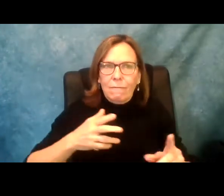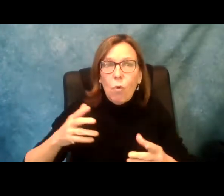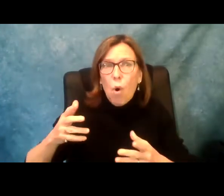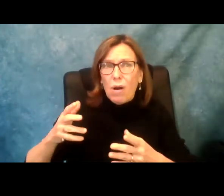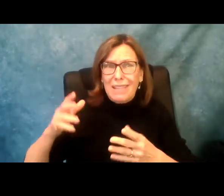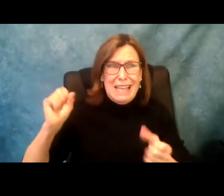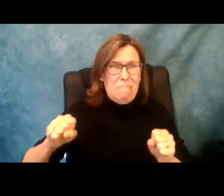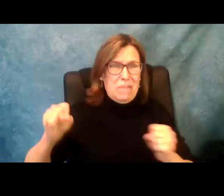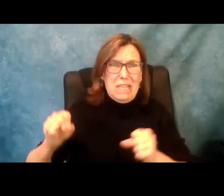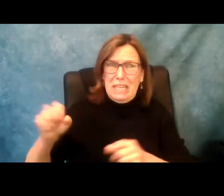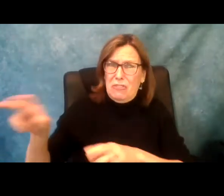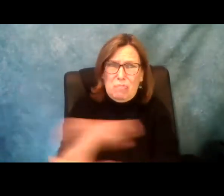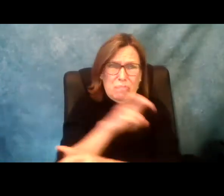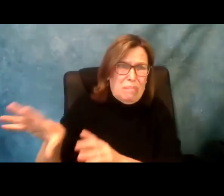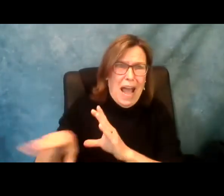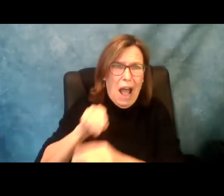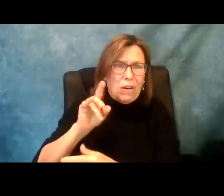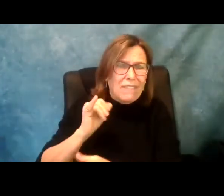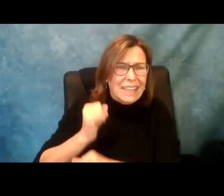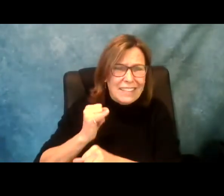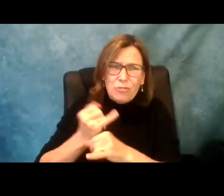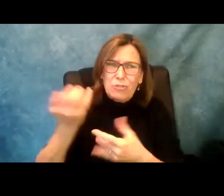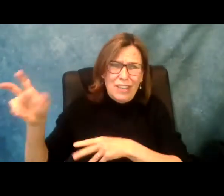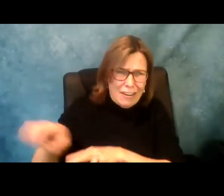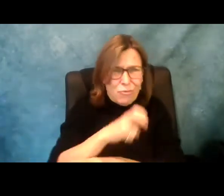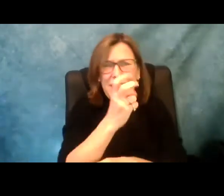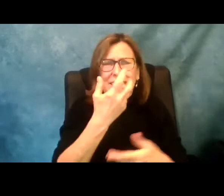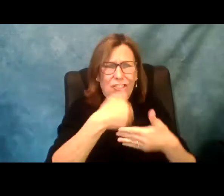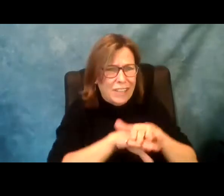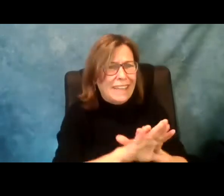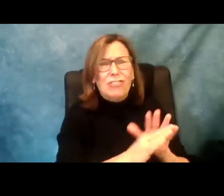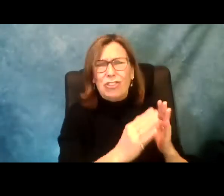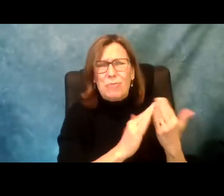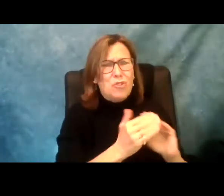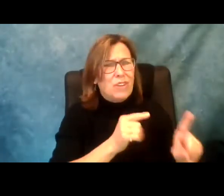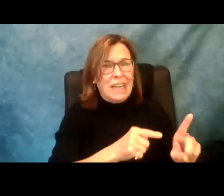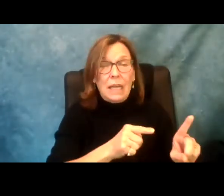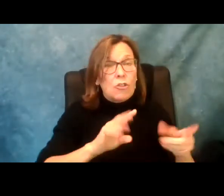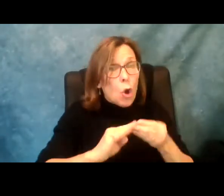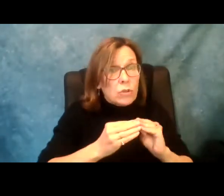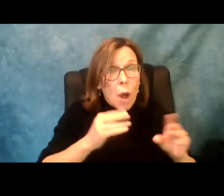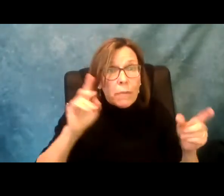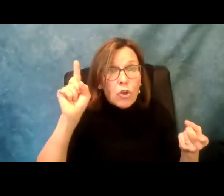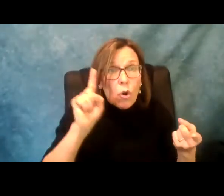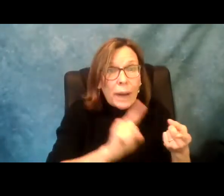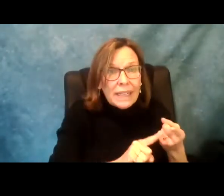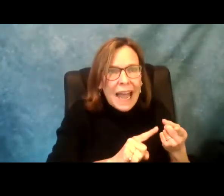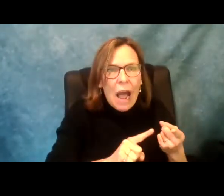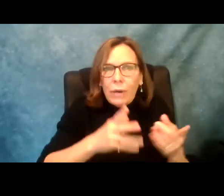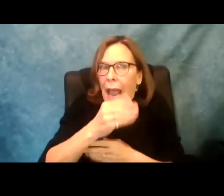this as a systemic level. We see the impact low wages have on people's ability to lives outside of institutions. Our